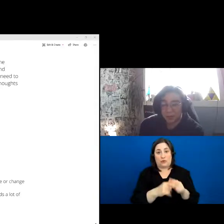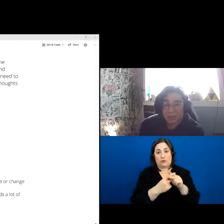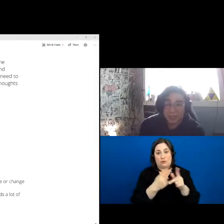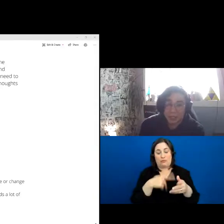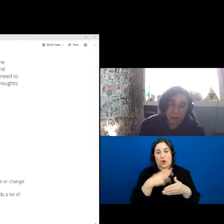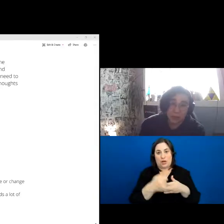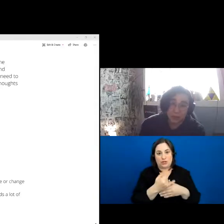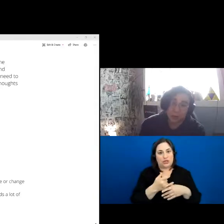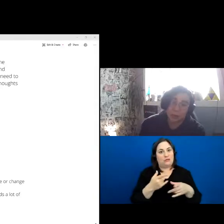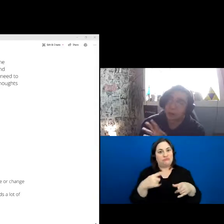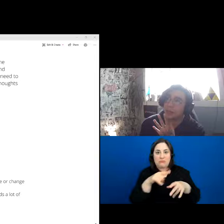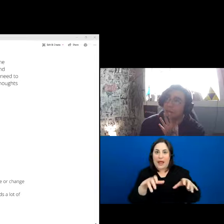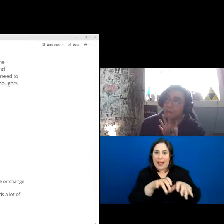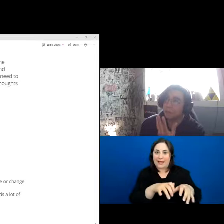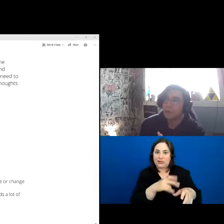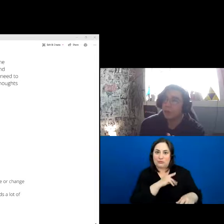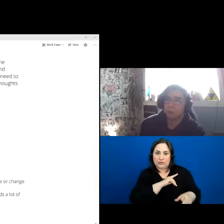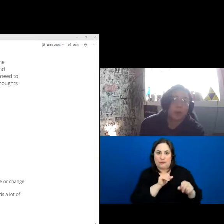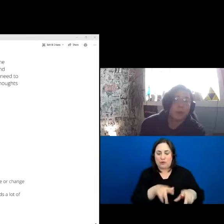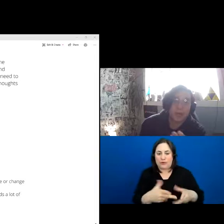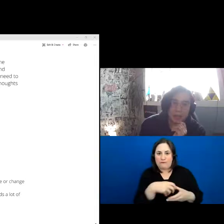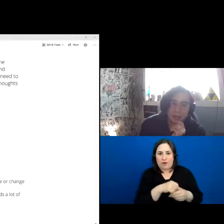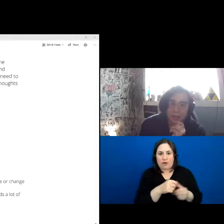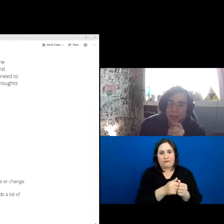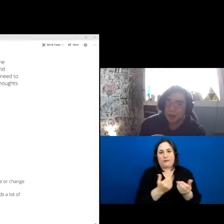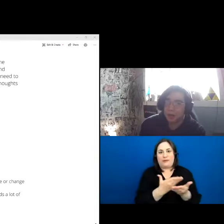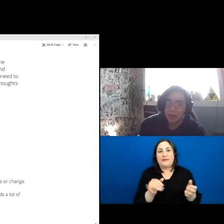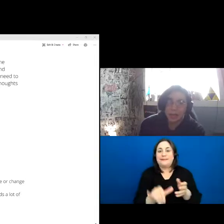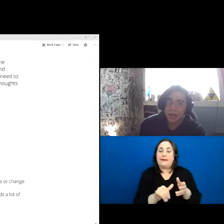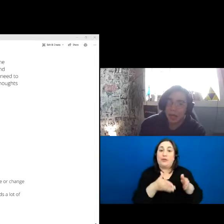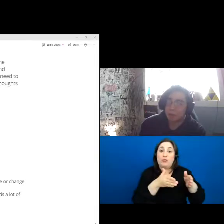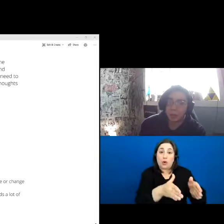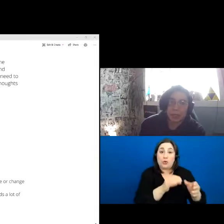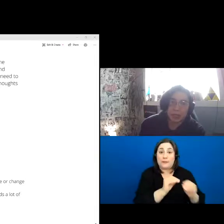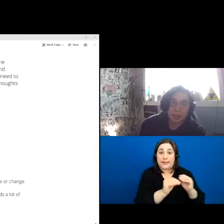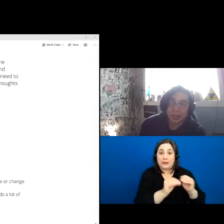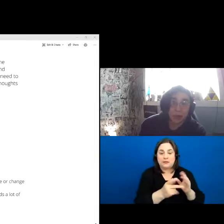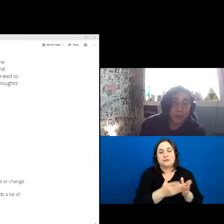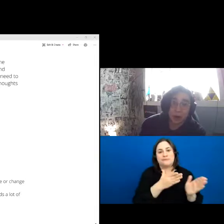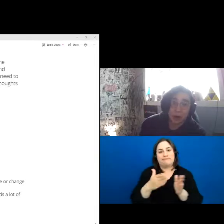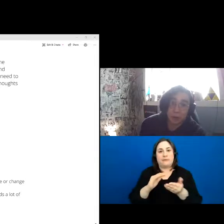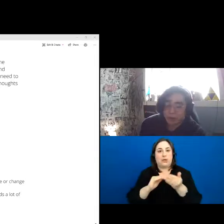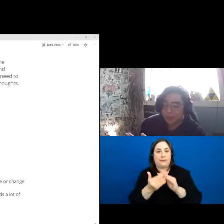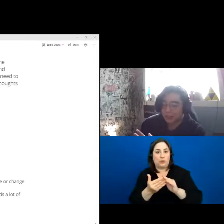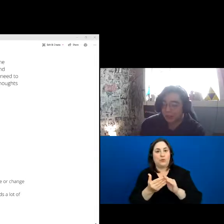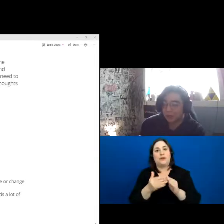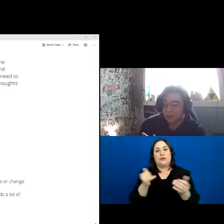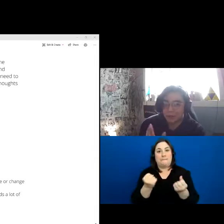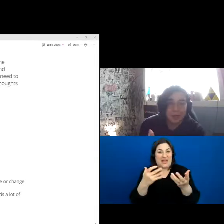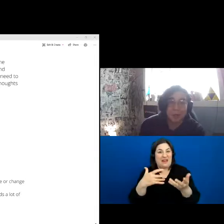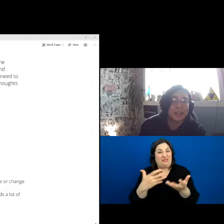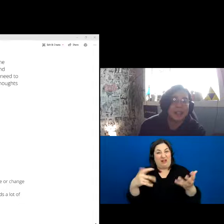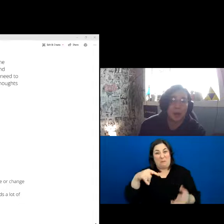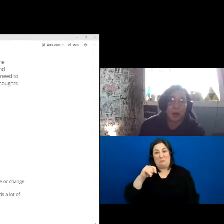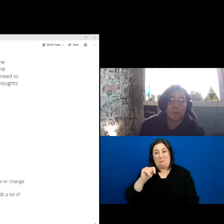things you can do really quick, you know, road maintenance, lots of potholes, something small